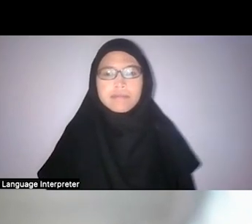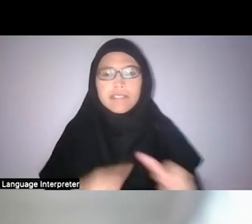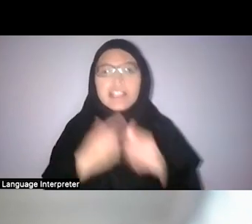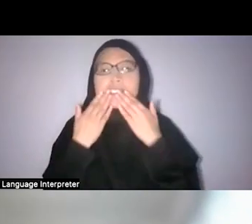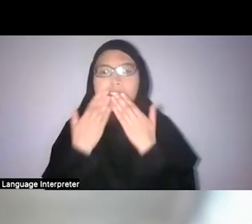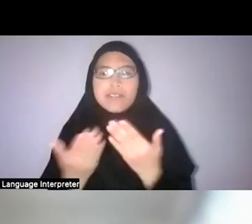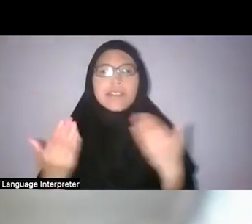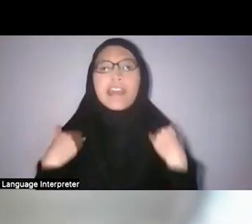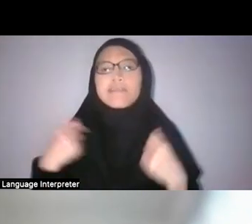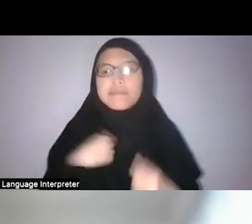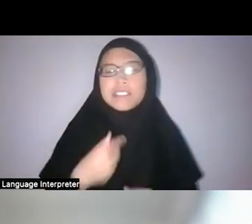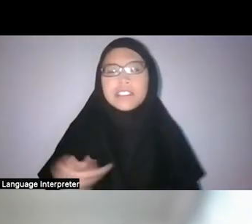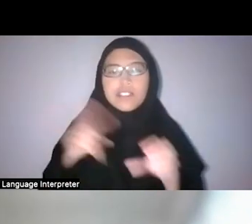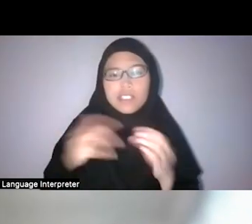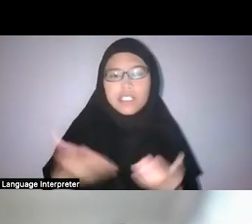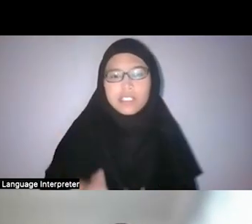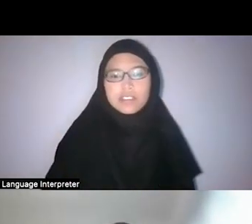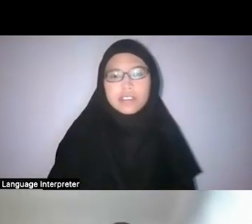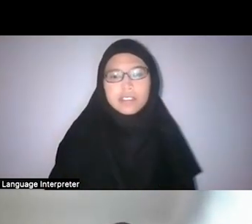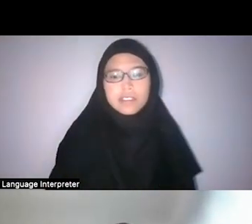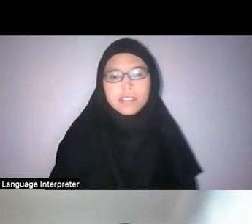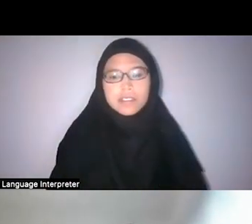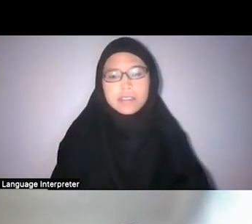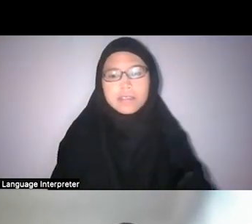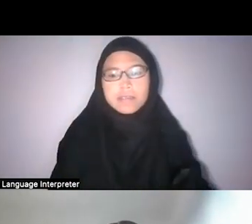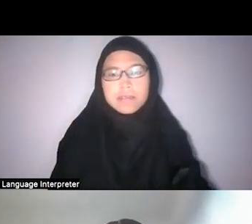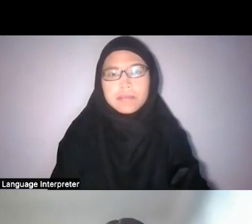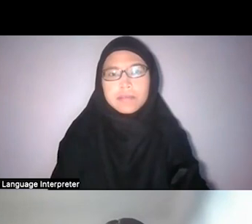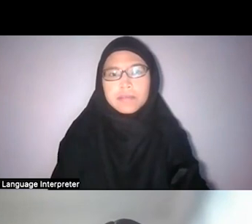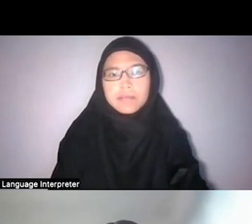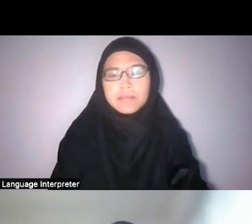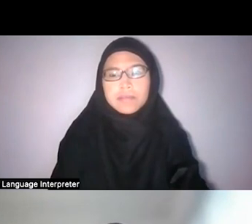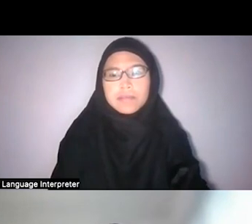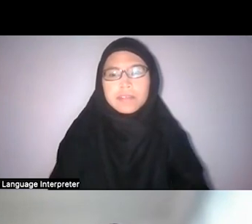It’s really happy to be talking to you guys and hearing what you have to say.